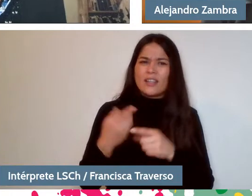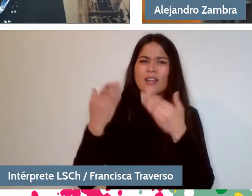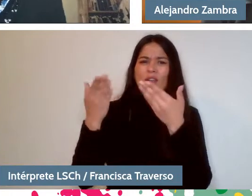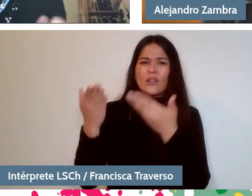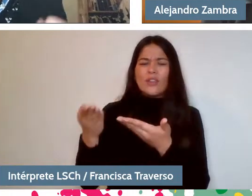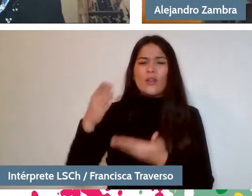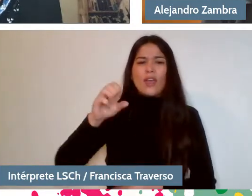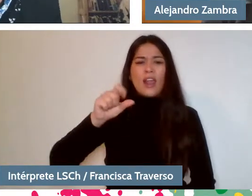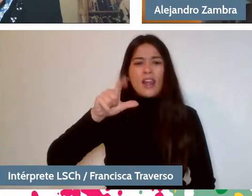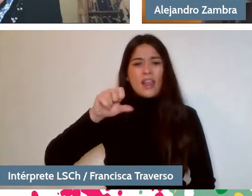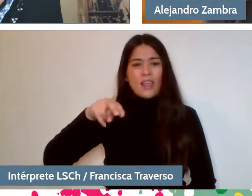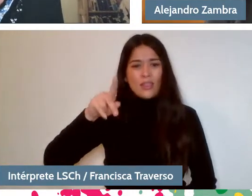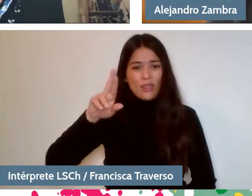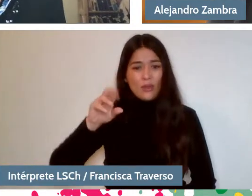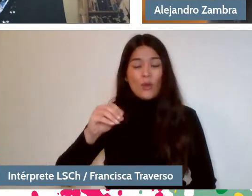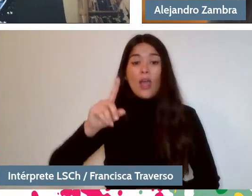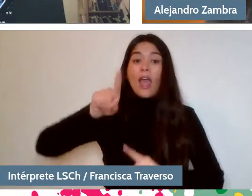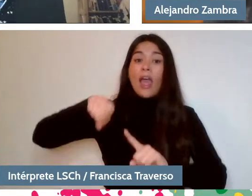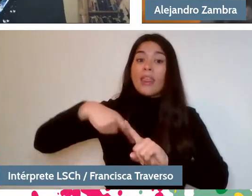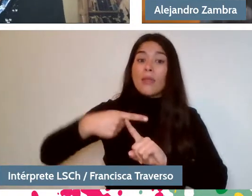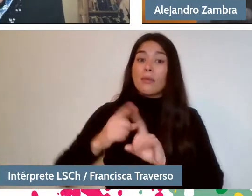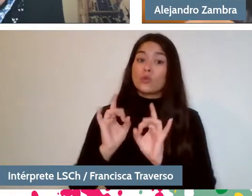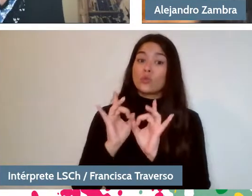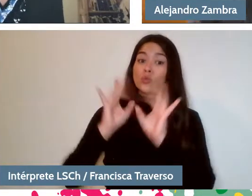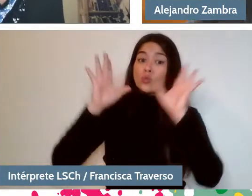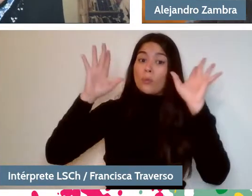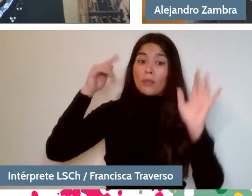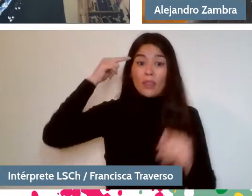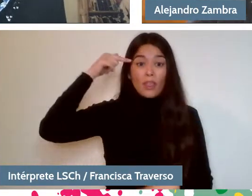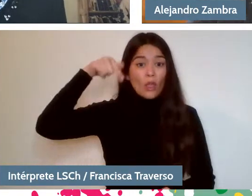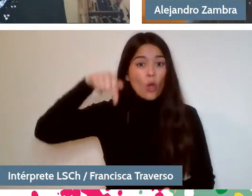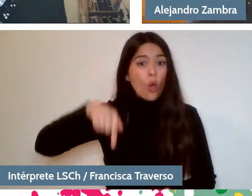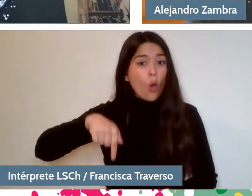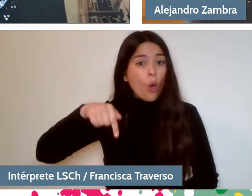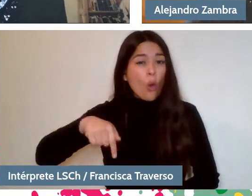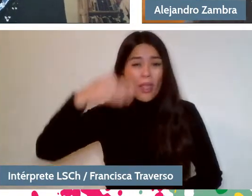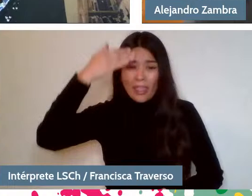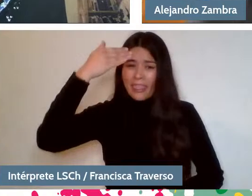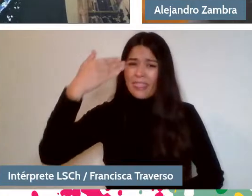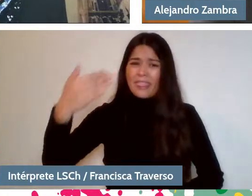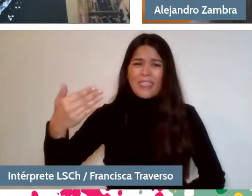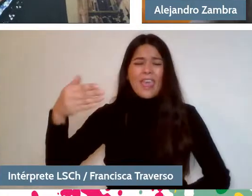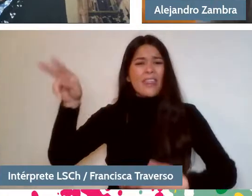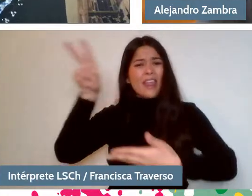Also, I found out by chance that today is Book Day. It is Reader's Day, not Book's, sorry.